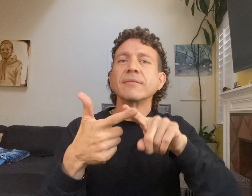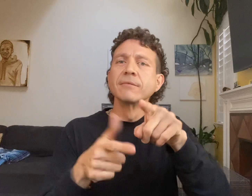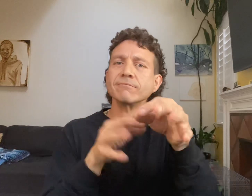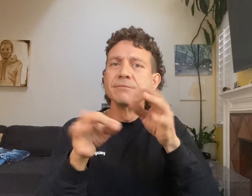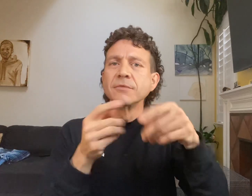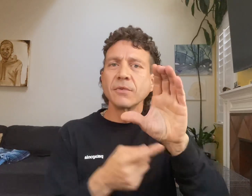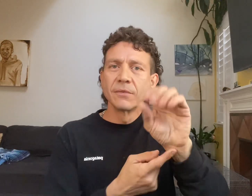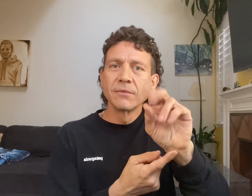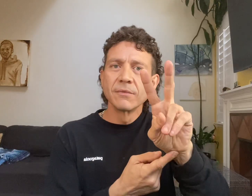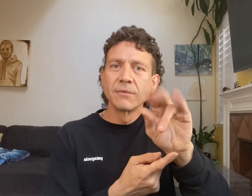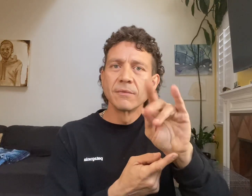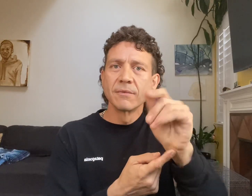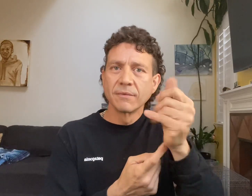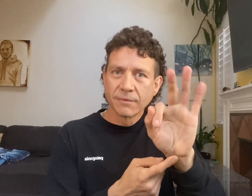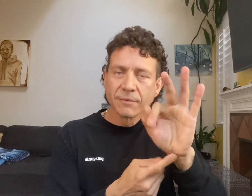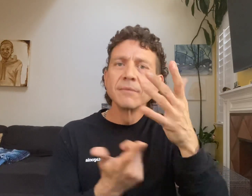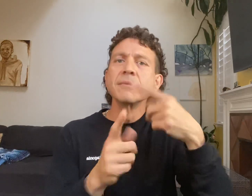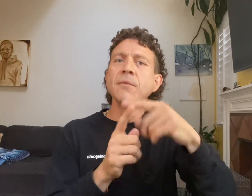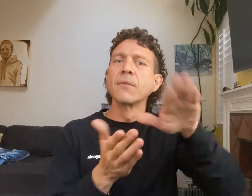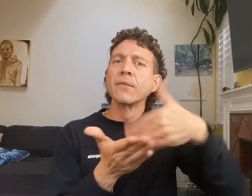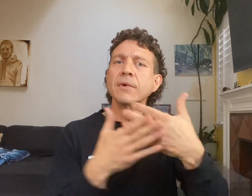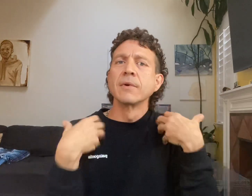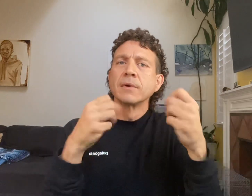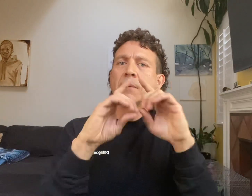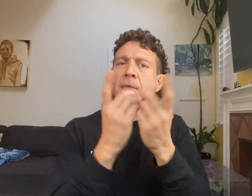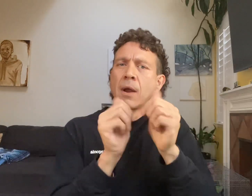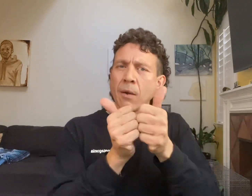discussed on the COVID-19 and the health departments to respond procedures,